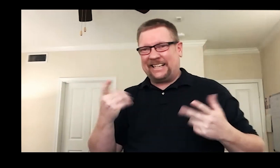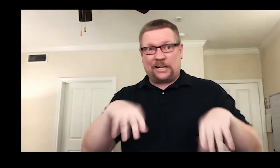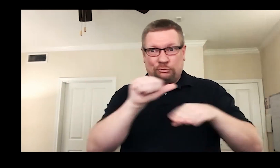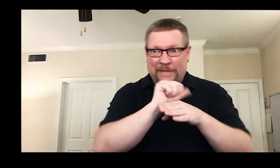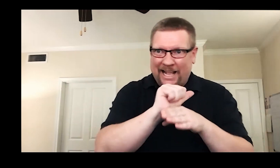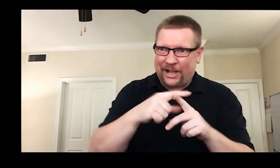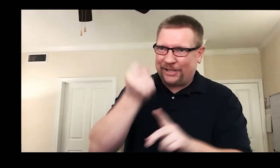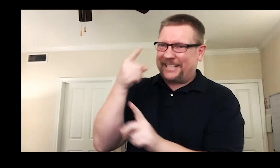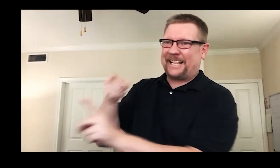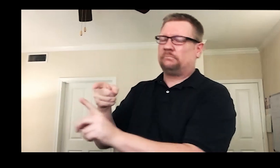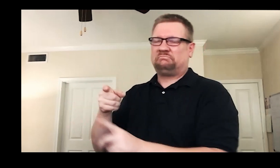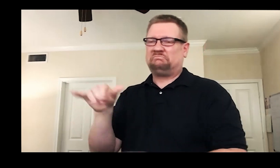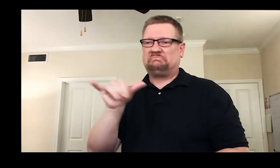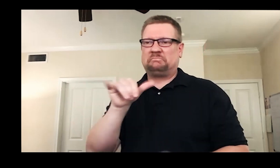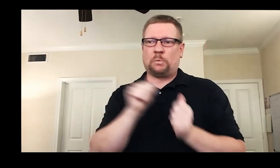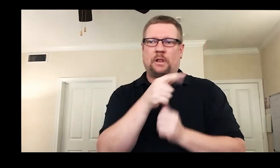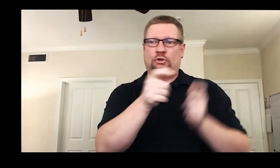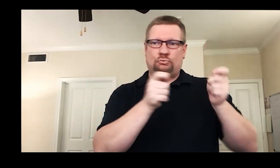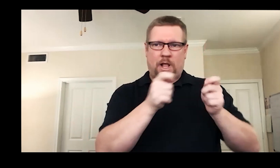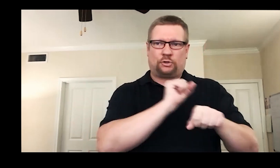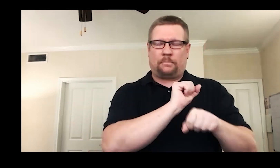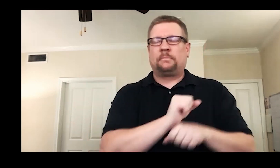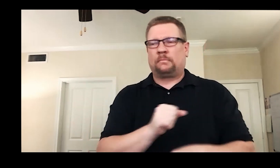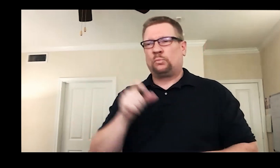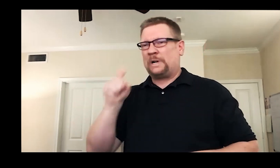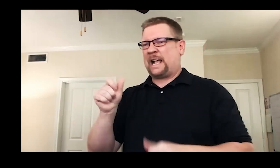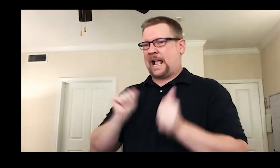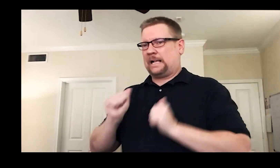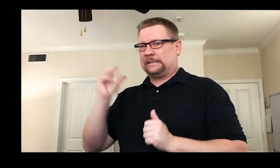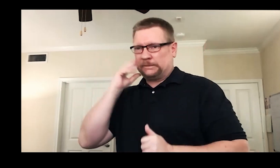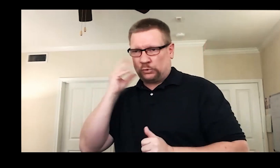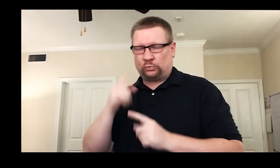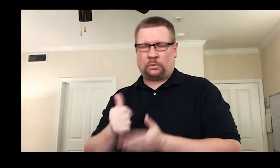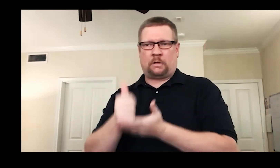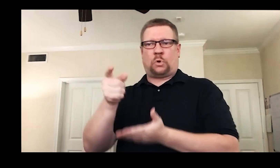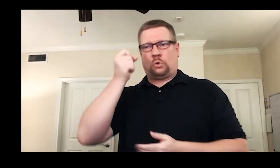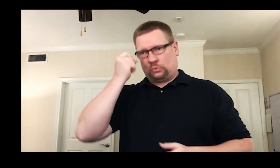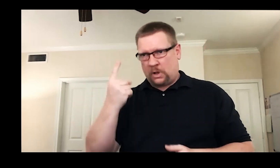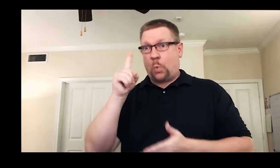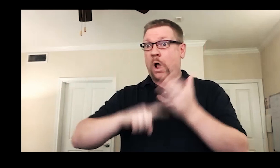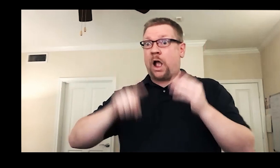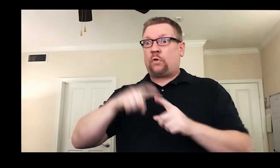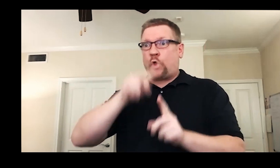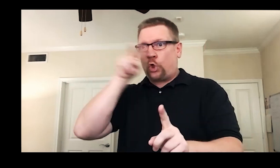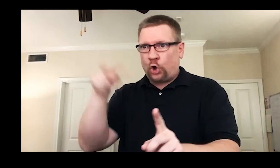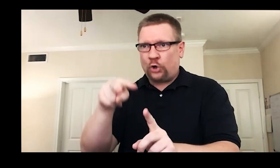and directing is no different. Acting is the prerequisite to know what to look for